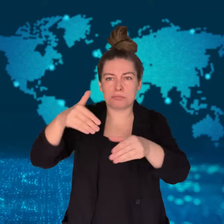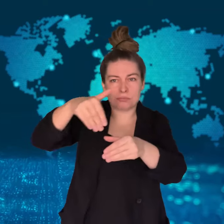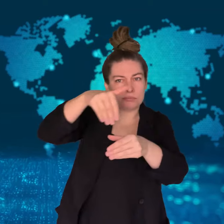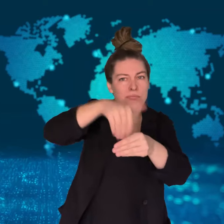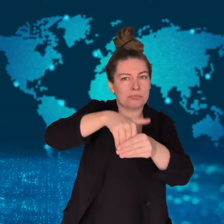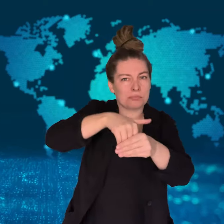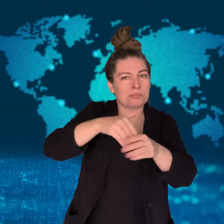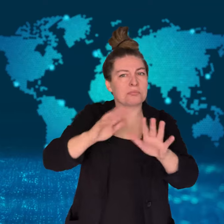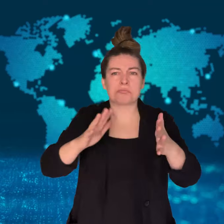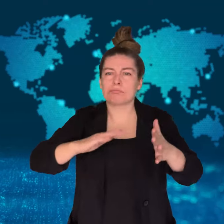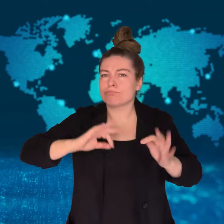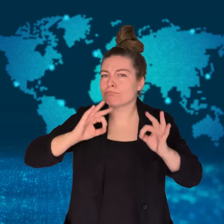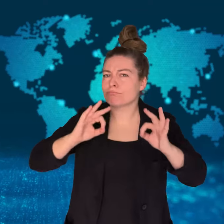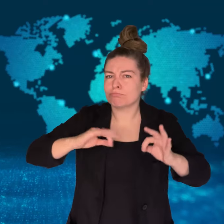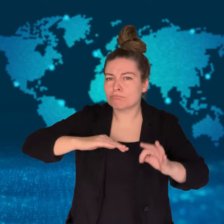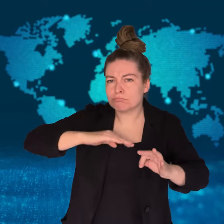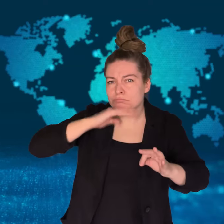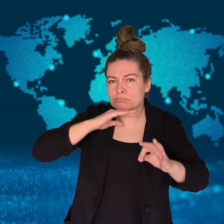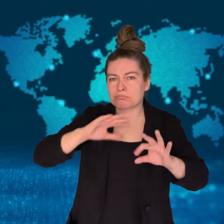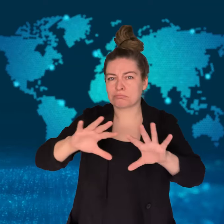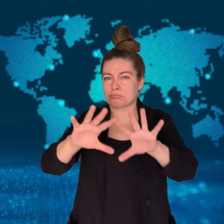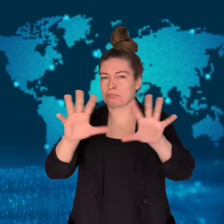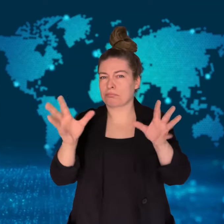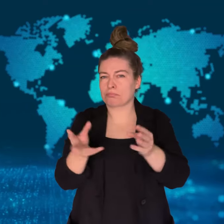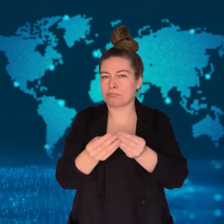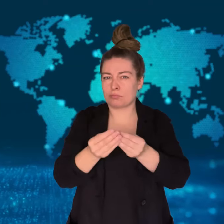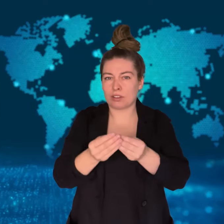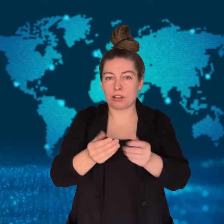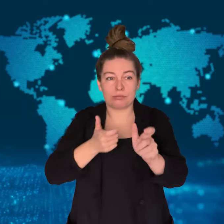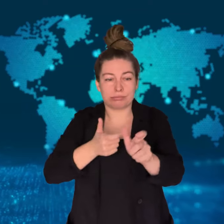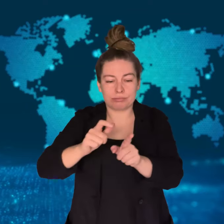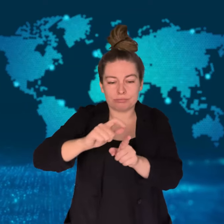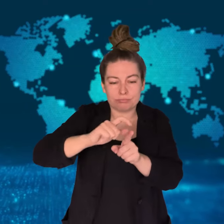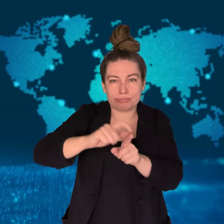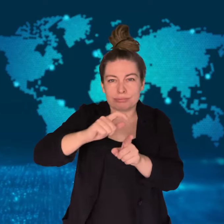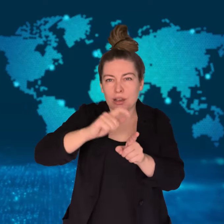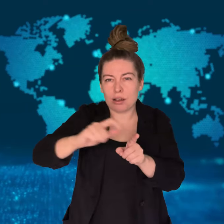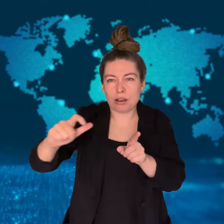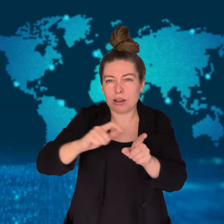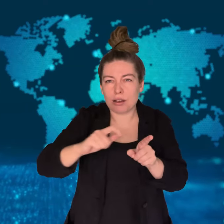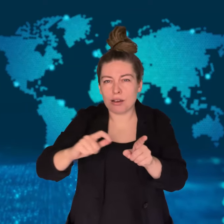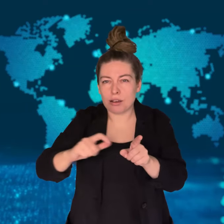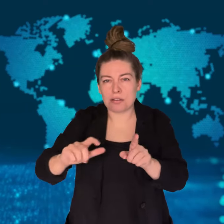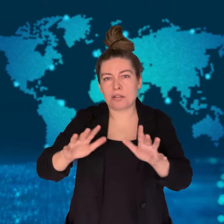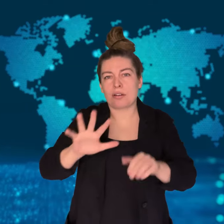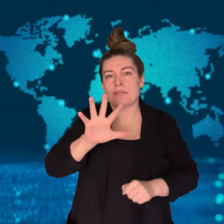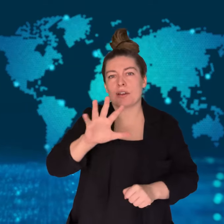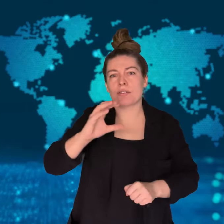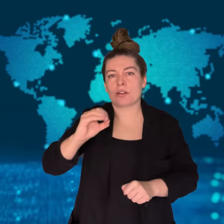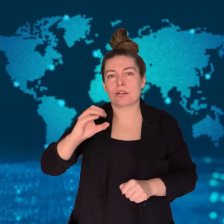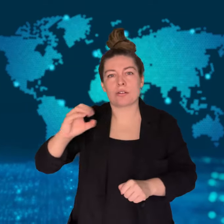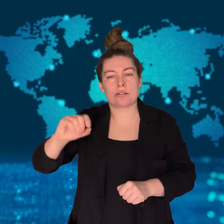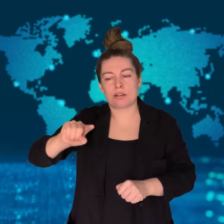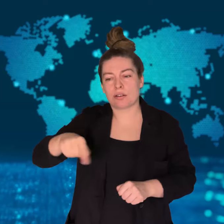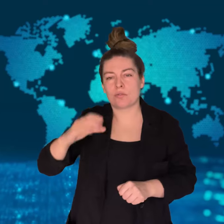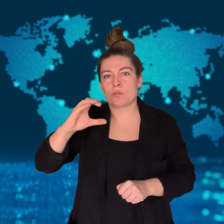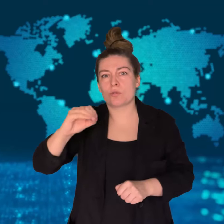pointing out those containers have enough room for either 500,000 rounds of